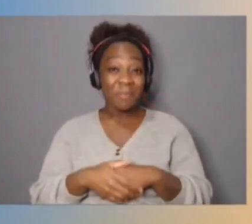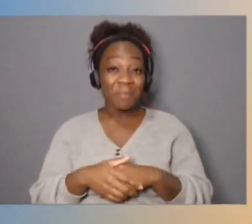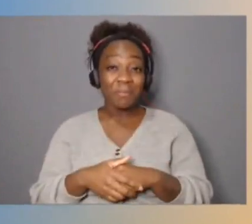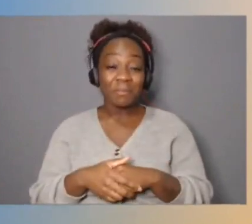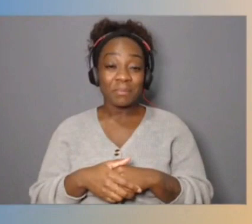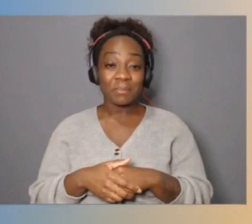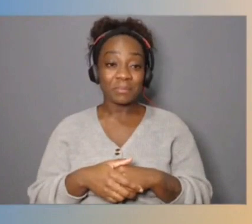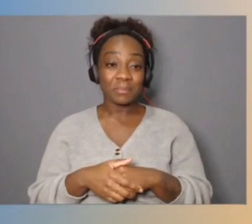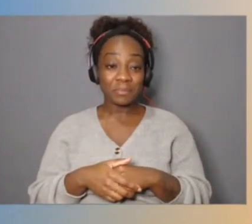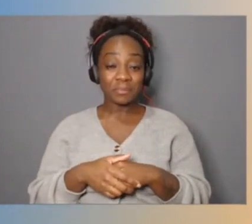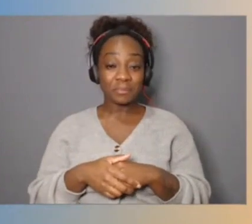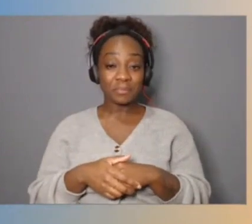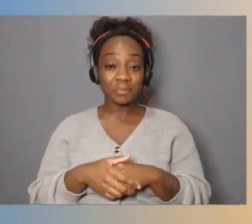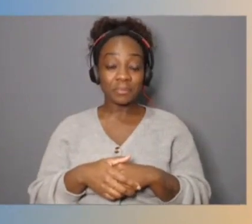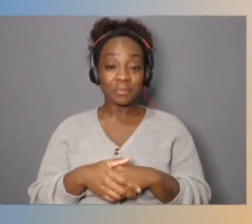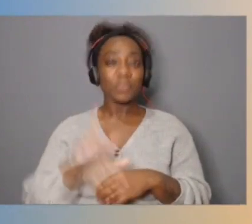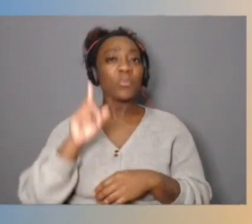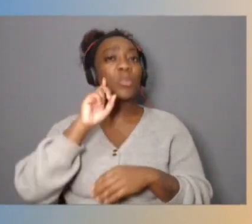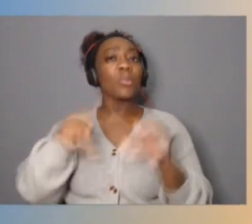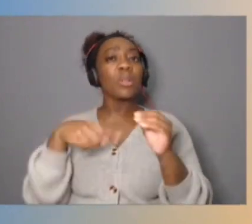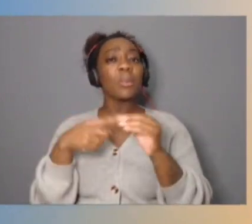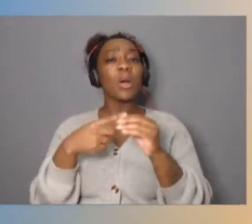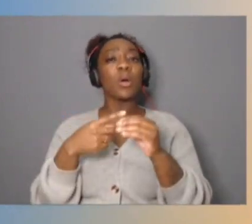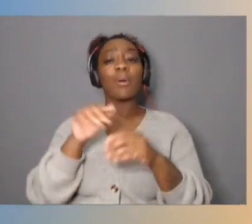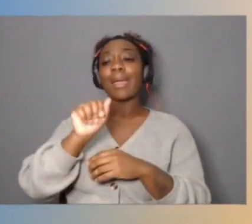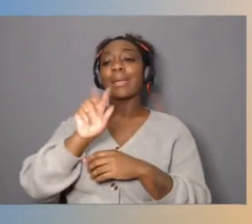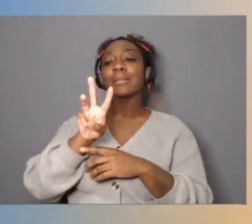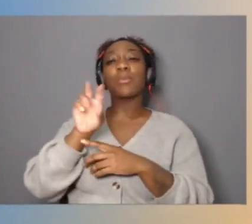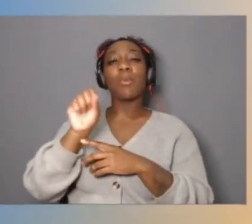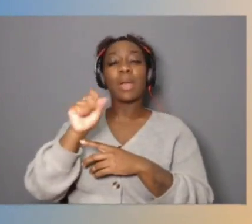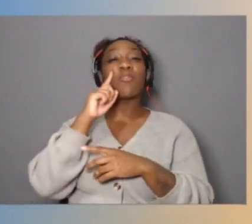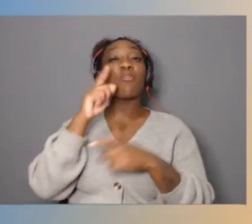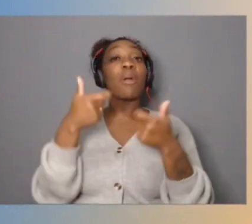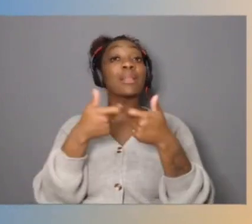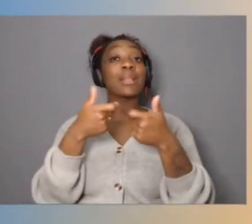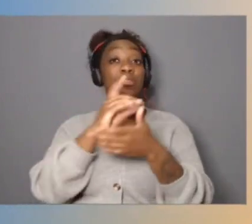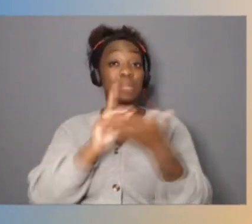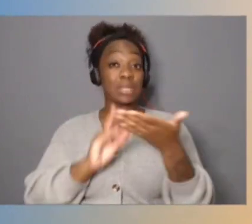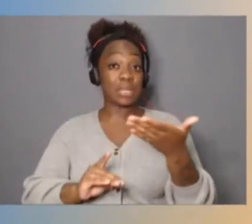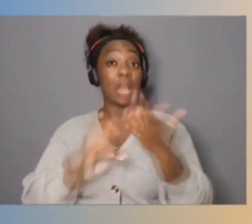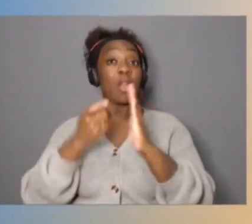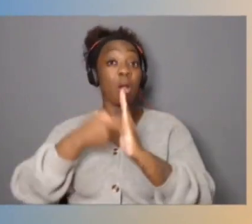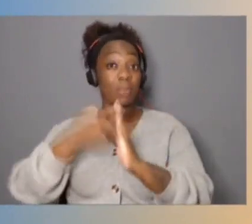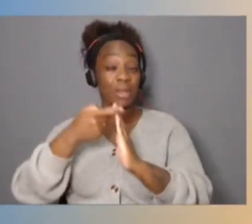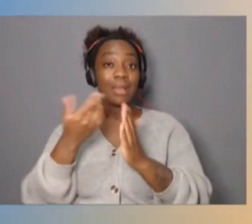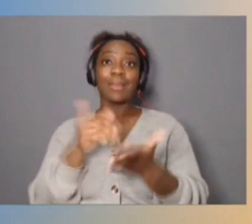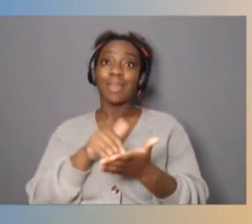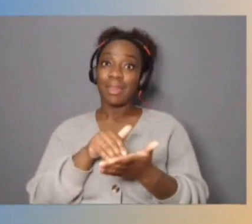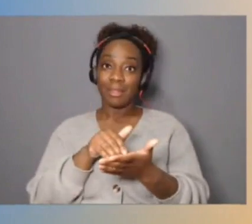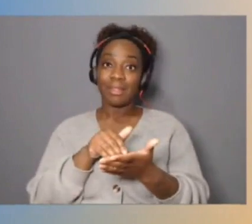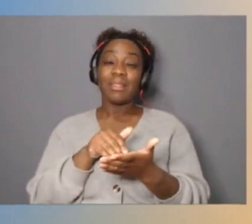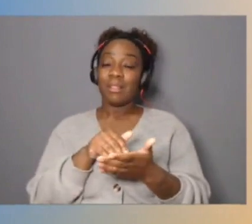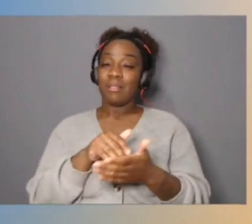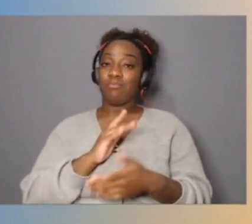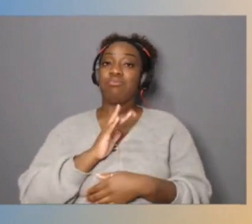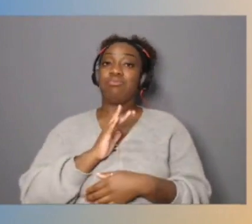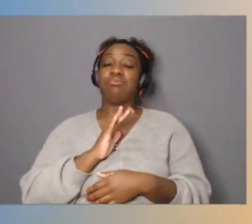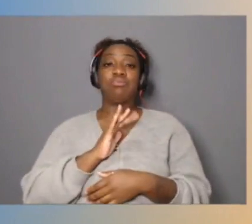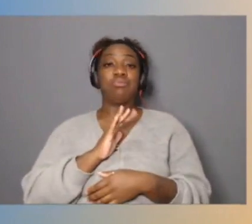And let's see, we heard about the use of AWS for electronic design automation, again, a really cool way to spin that flywheel even faster.